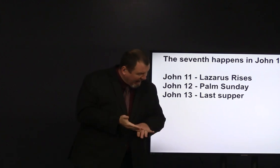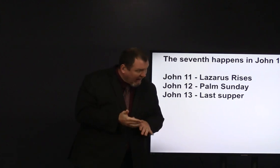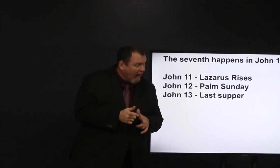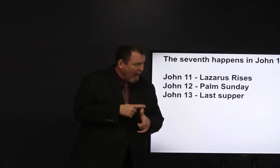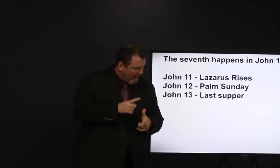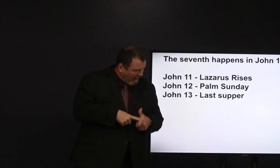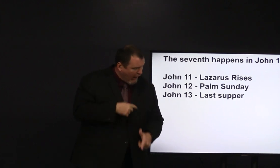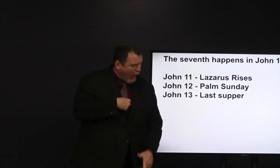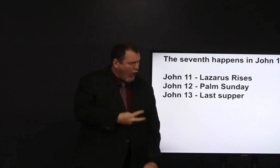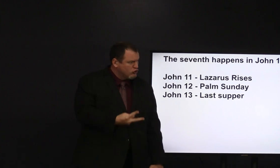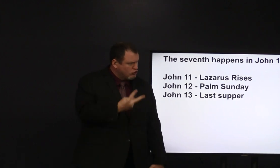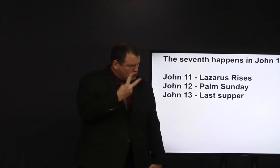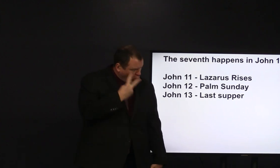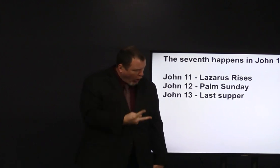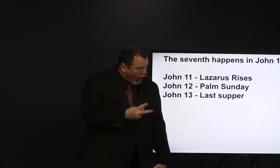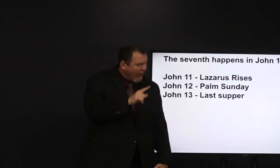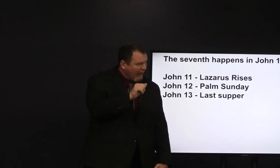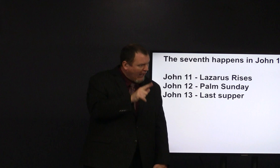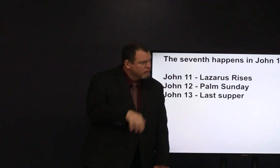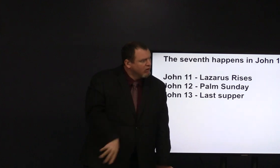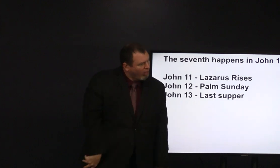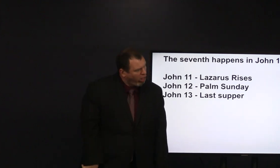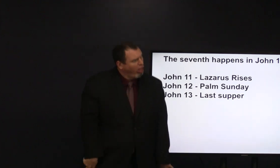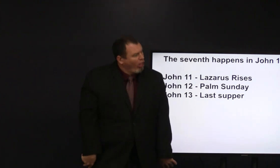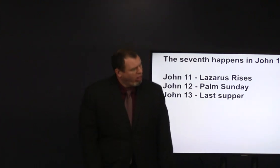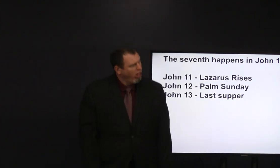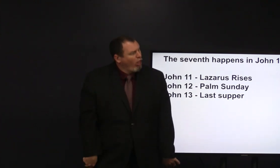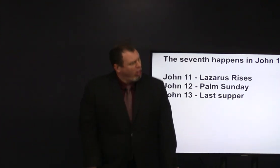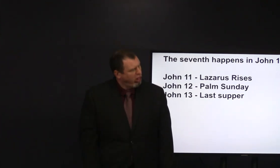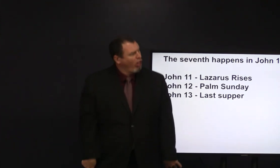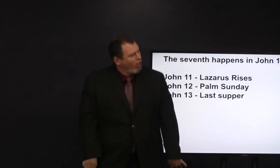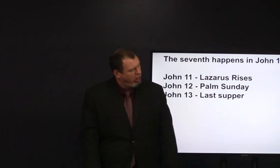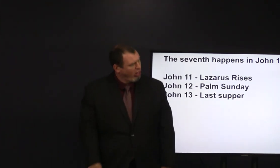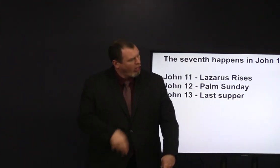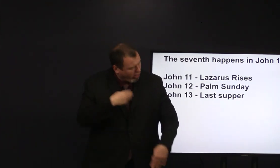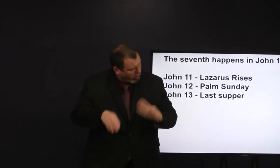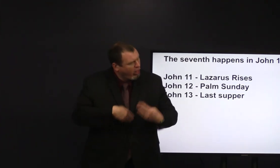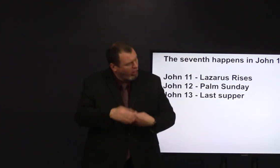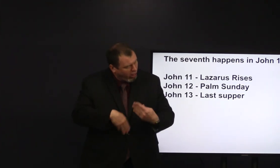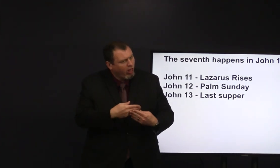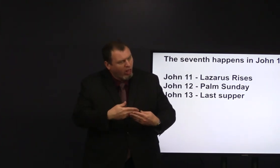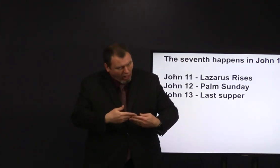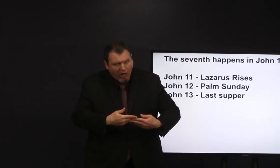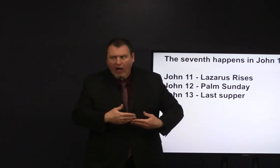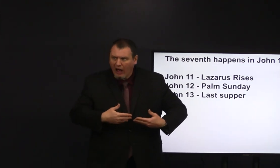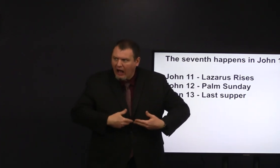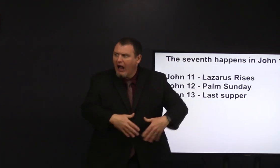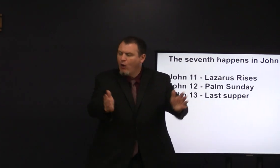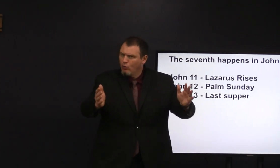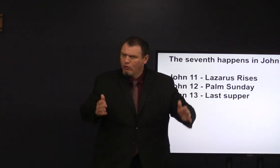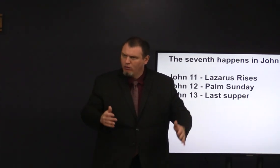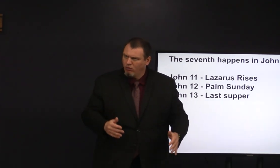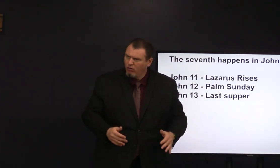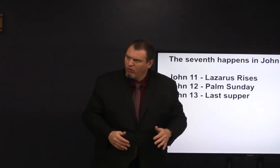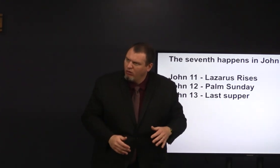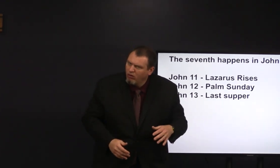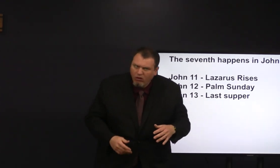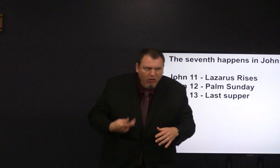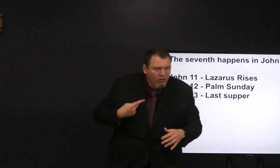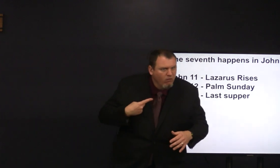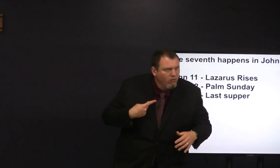he was dead and then I saw him come out of that tomb wrapped in grave clothes